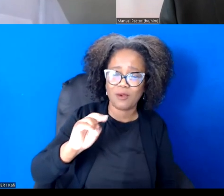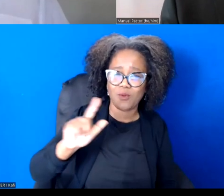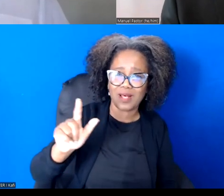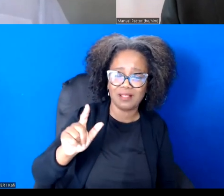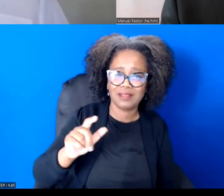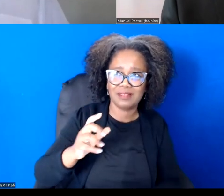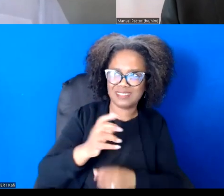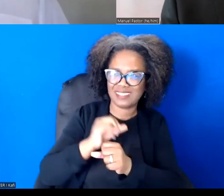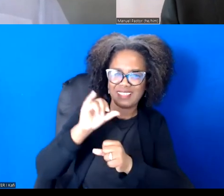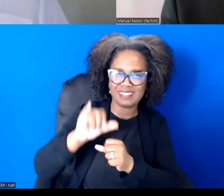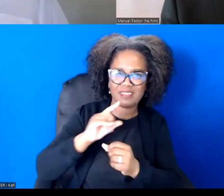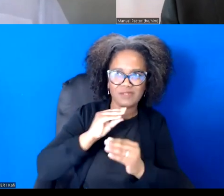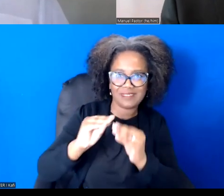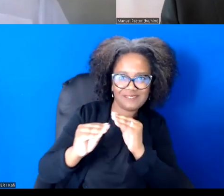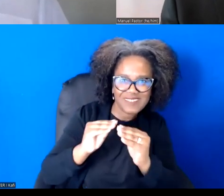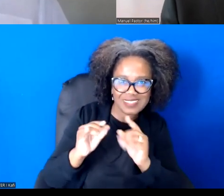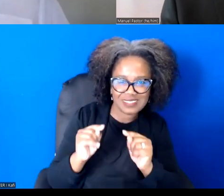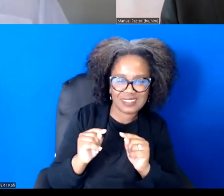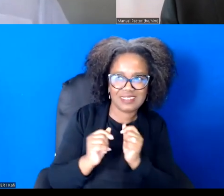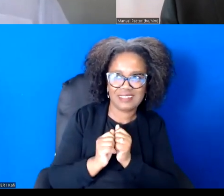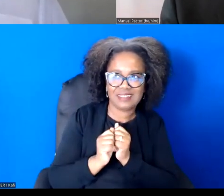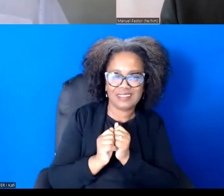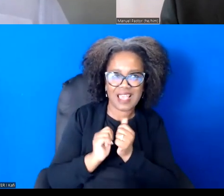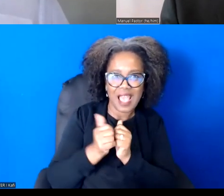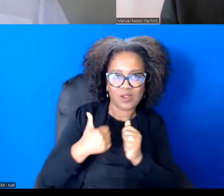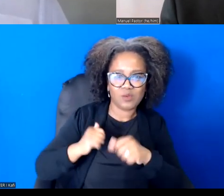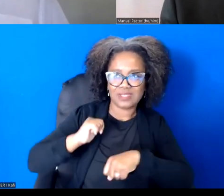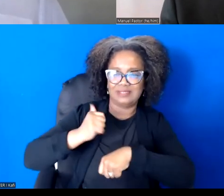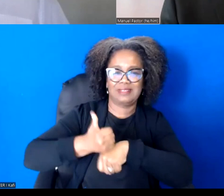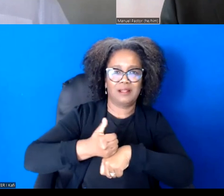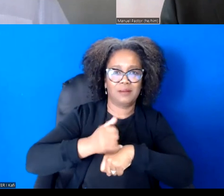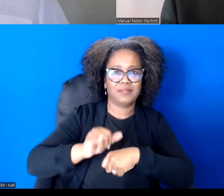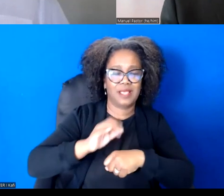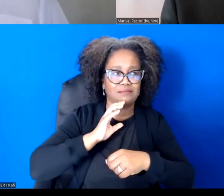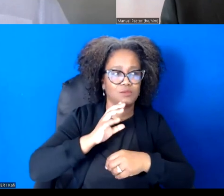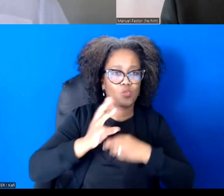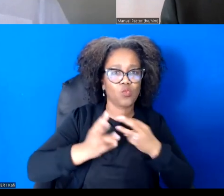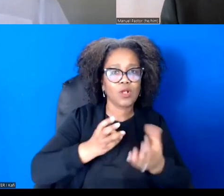How do we make a school system where no one is above it or political system?